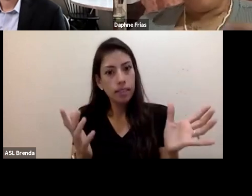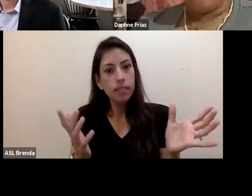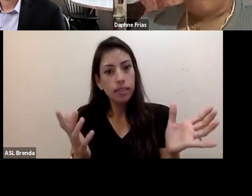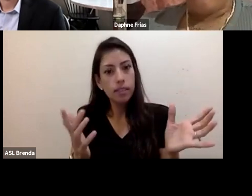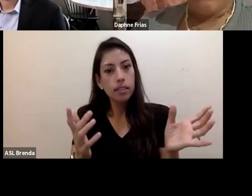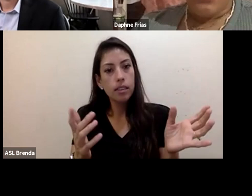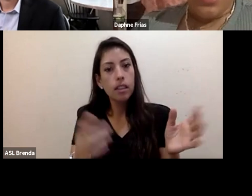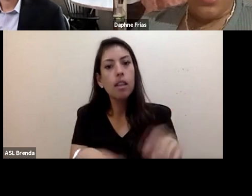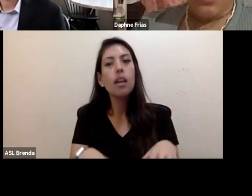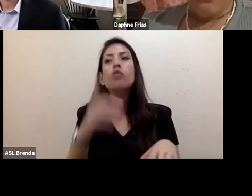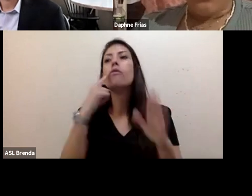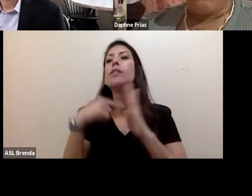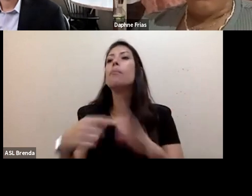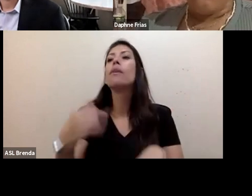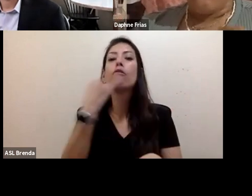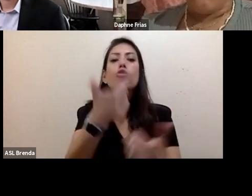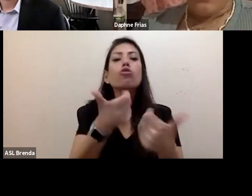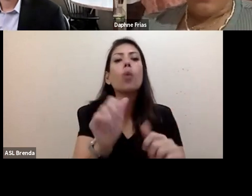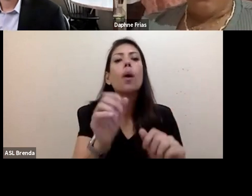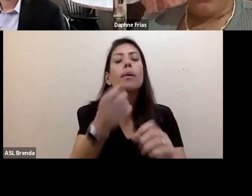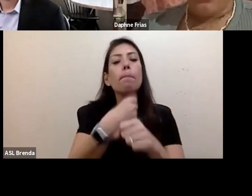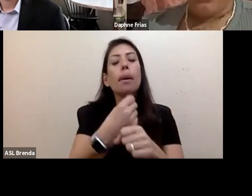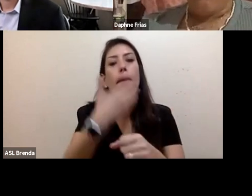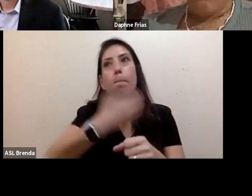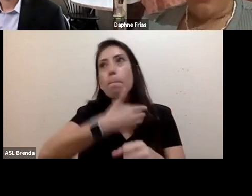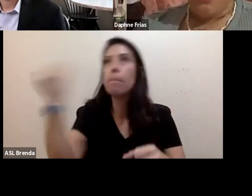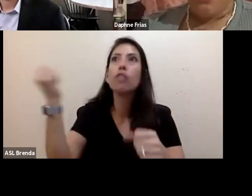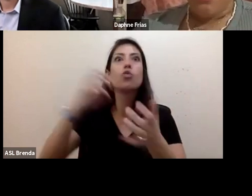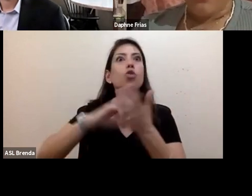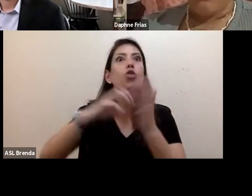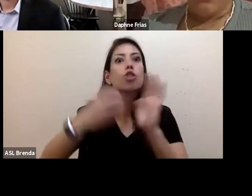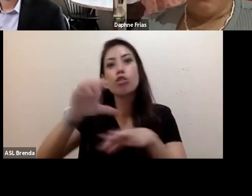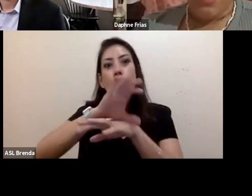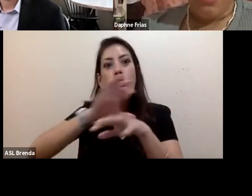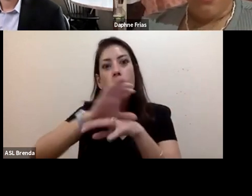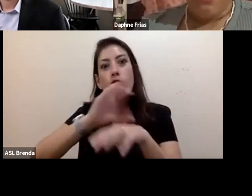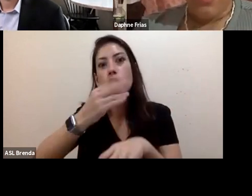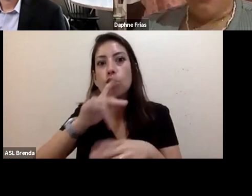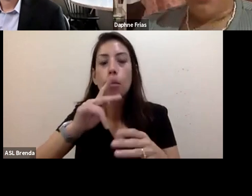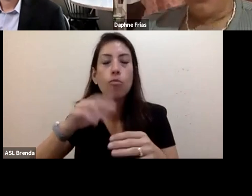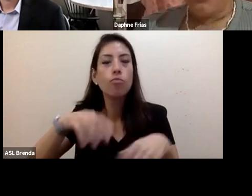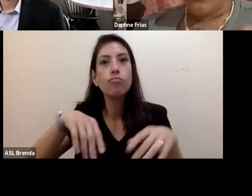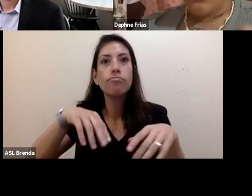the best chocolate chip cookie in the world, wouldn't you go to the expert who has that best chocolate chip cookie recipe in the world?